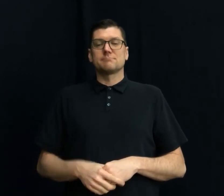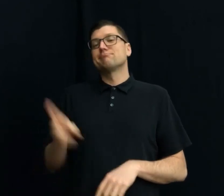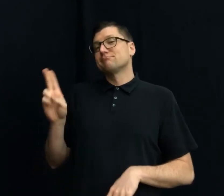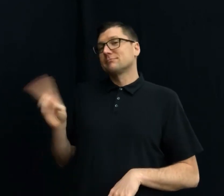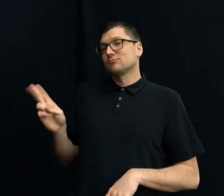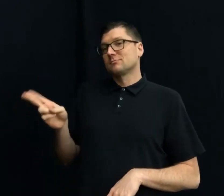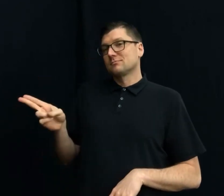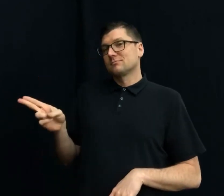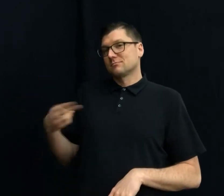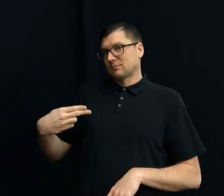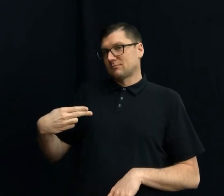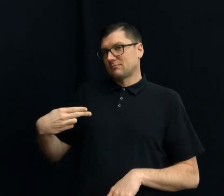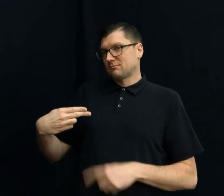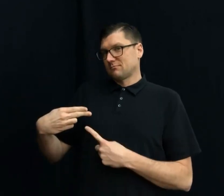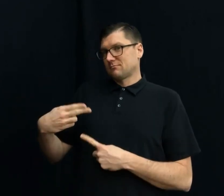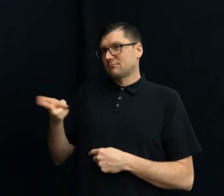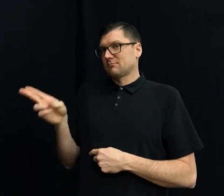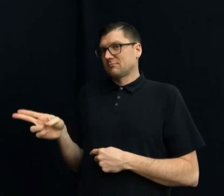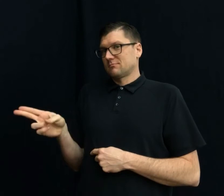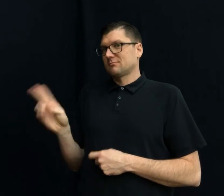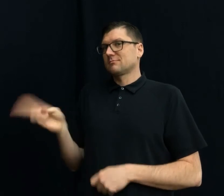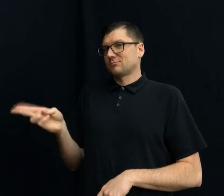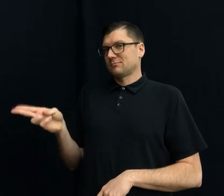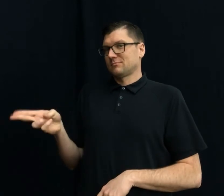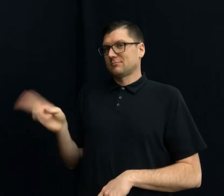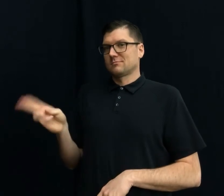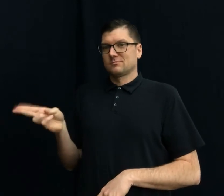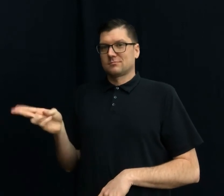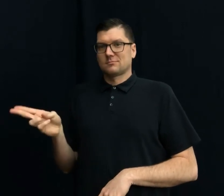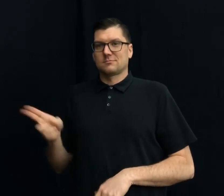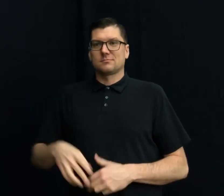HISTORY